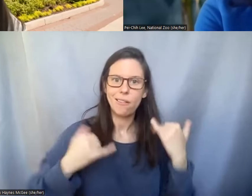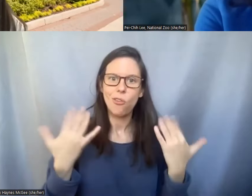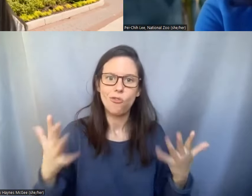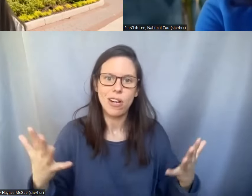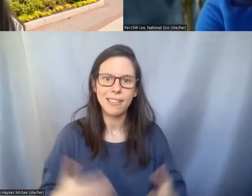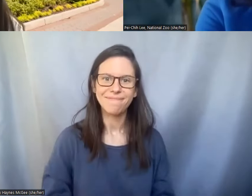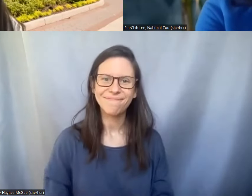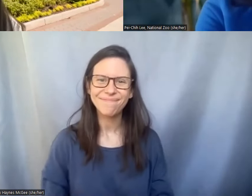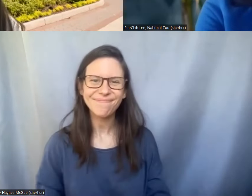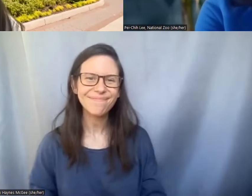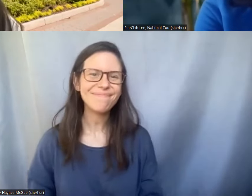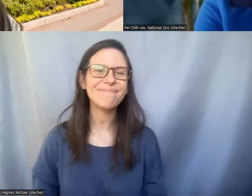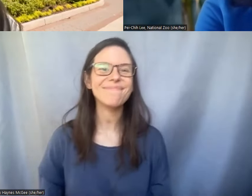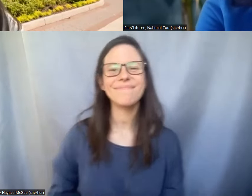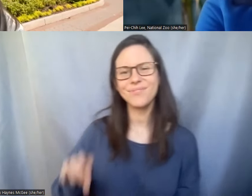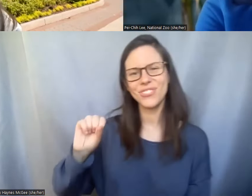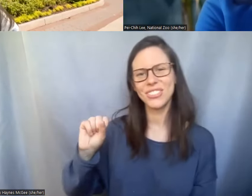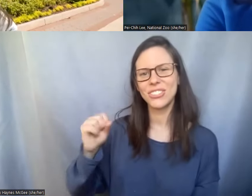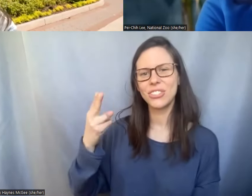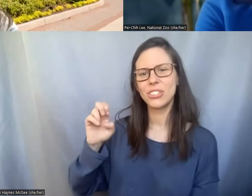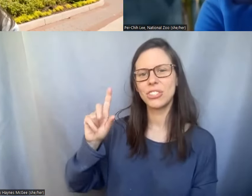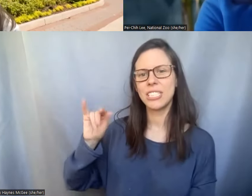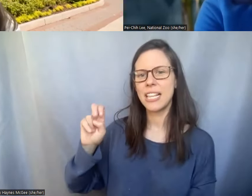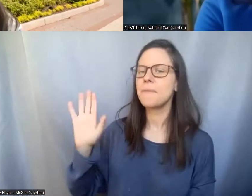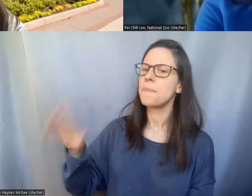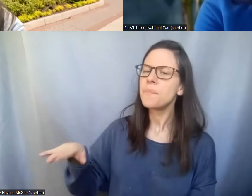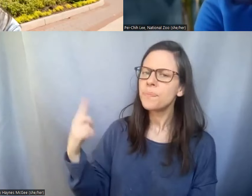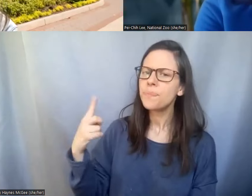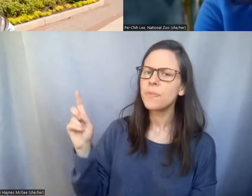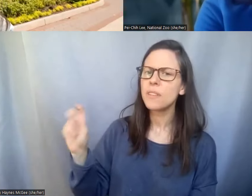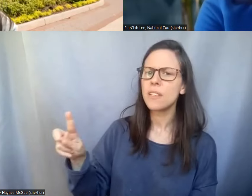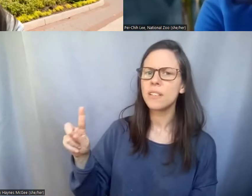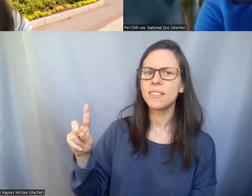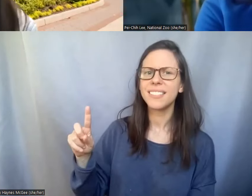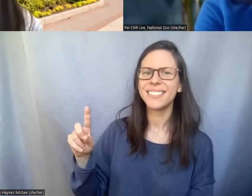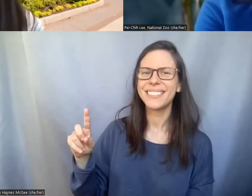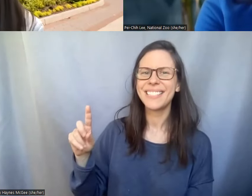Shellie: Yeah let's see Sethy has asked about duplicating animals and i think you touched on this a